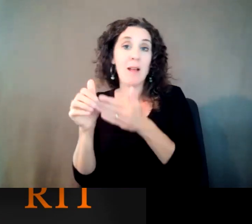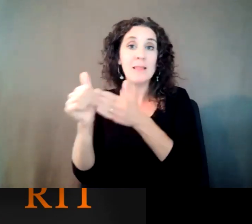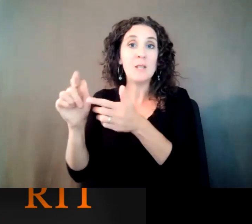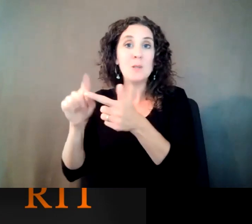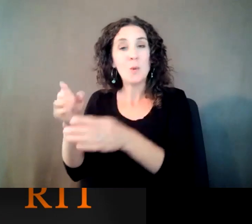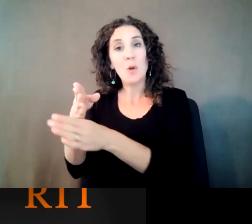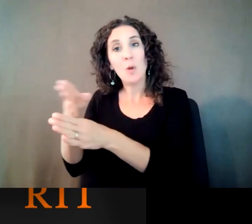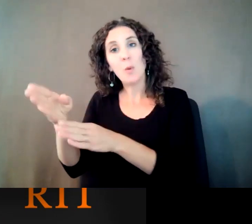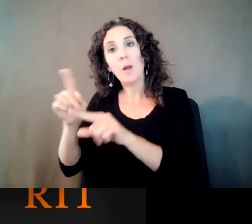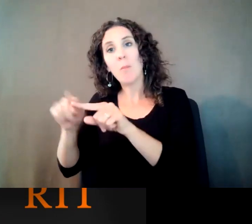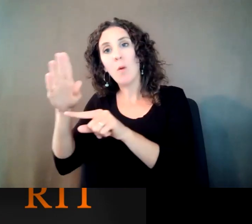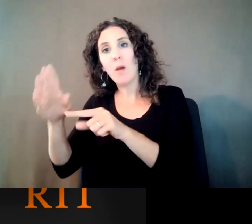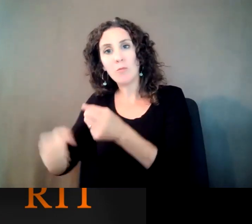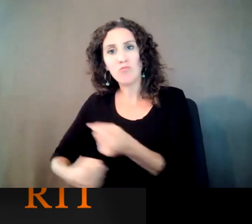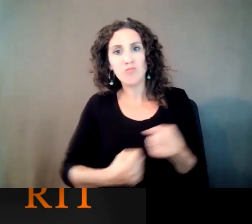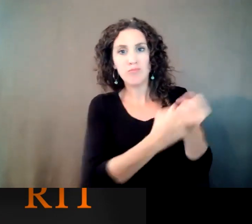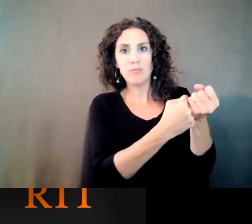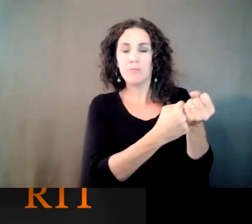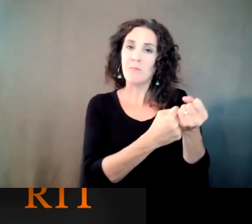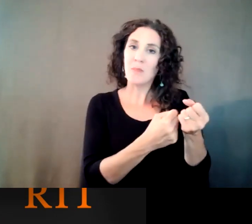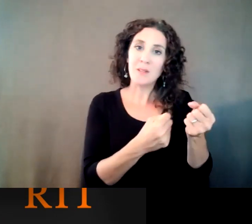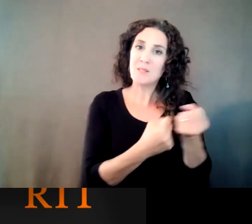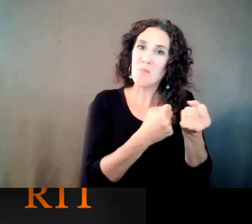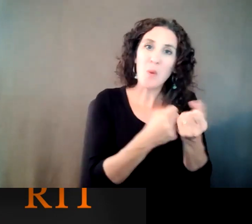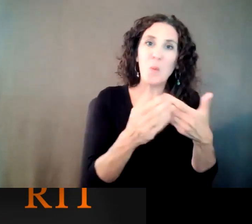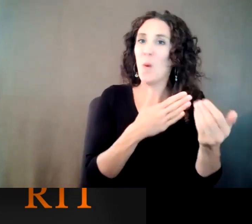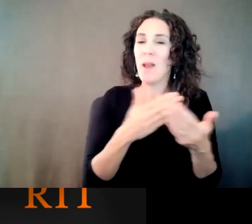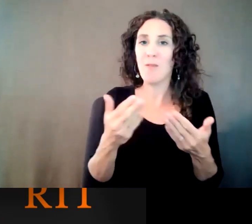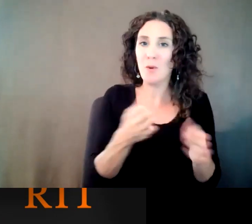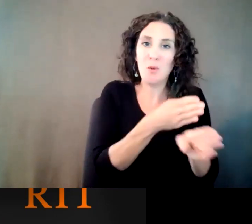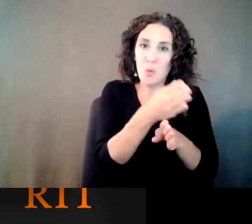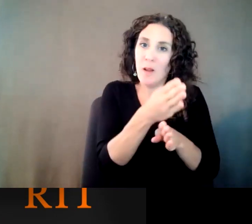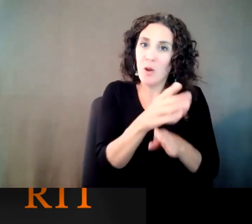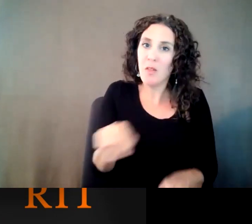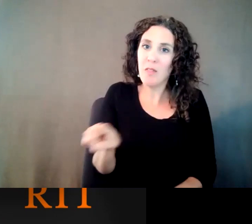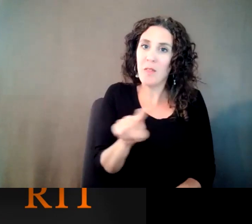help them. In whatever they do. I mean, it's -- the arts are, just fundamentally